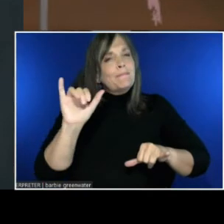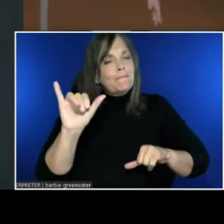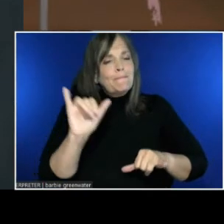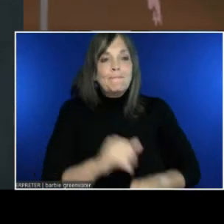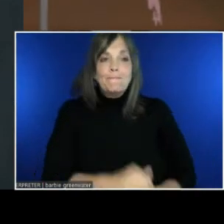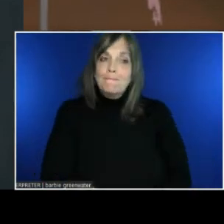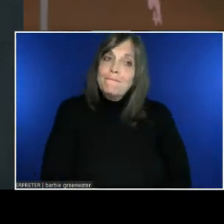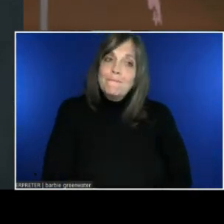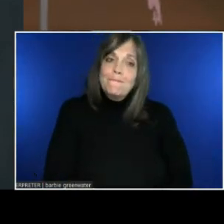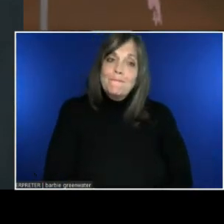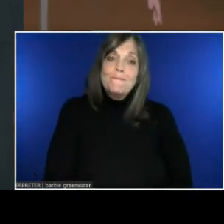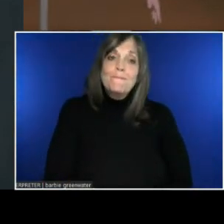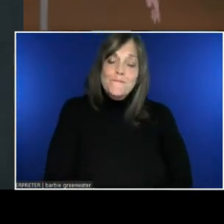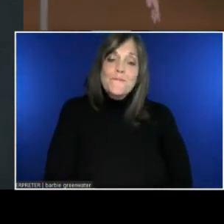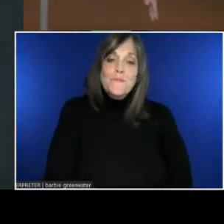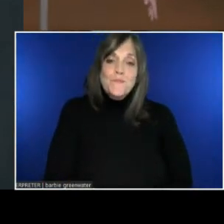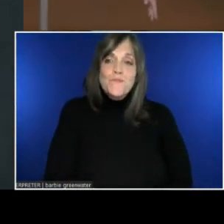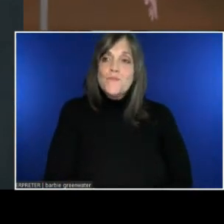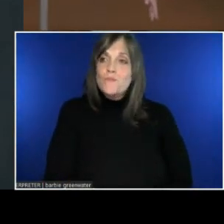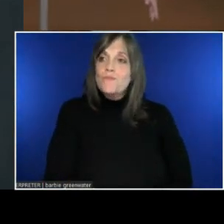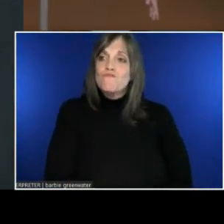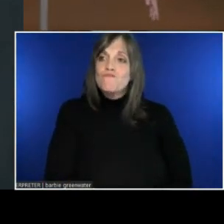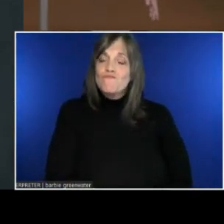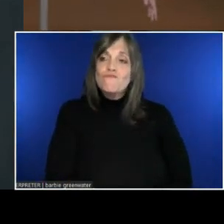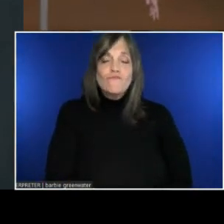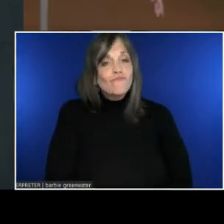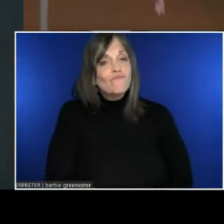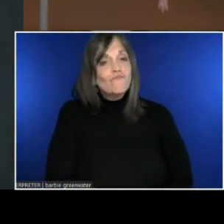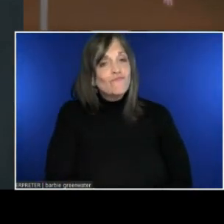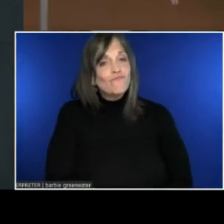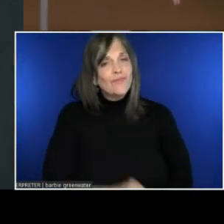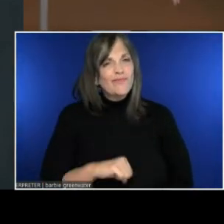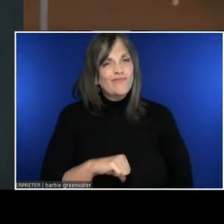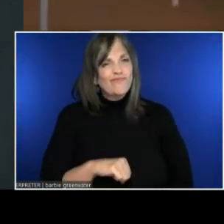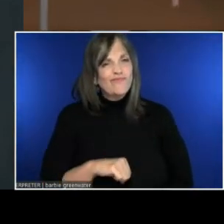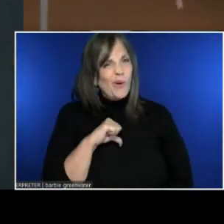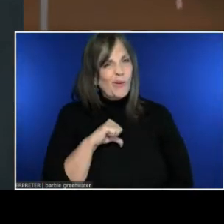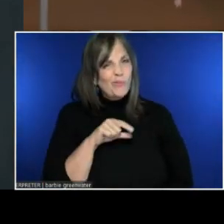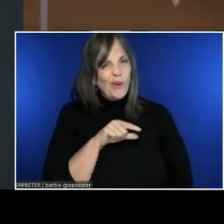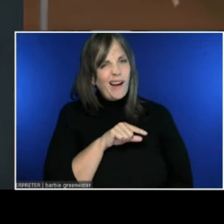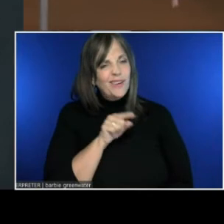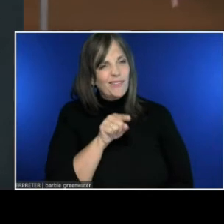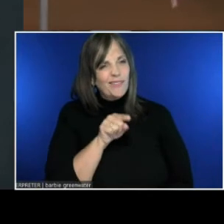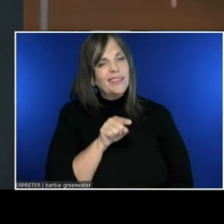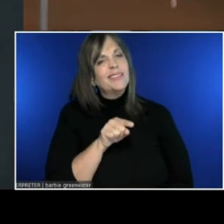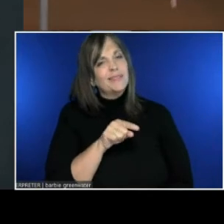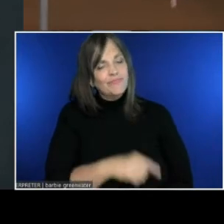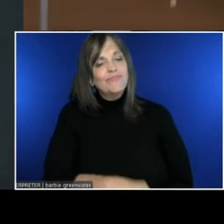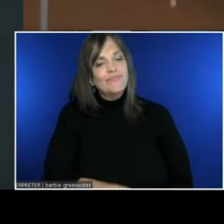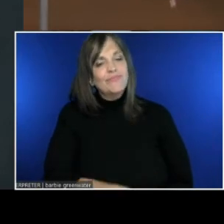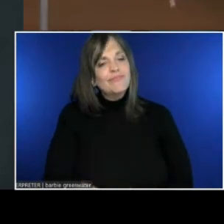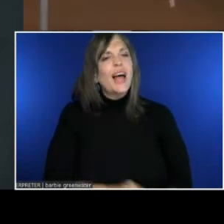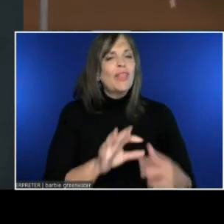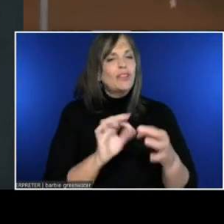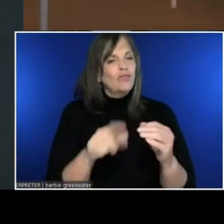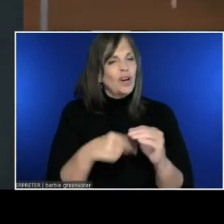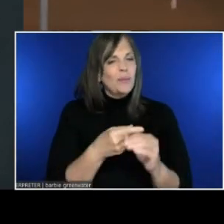So I'm proud of this feature that we built. Let's talk a bit about it.